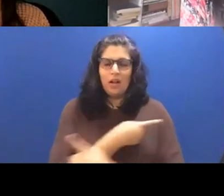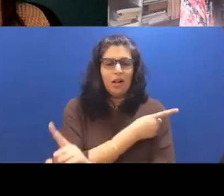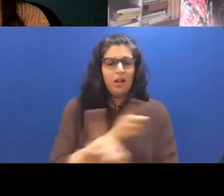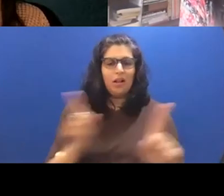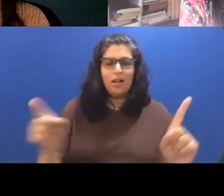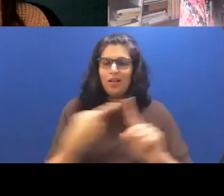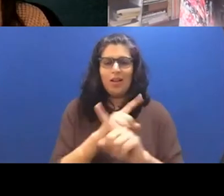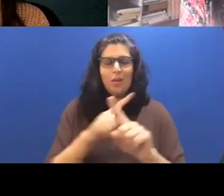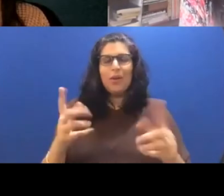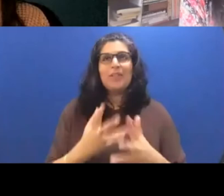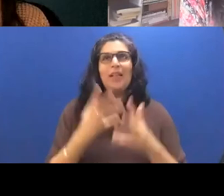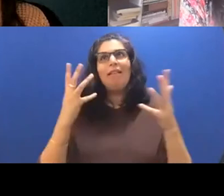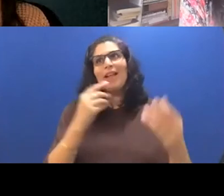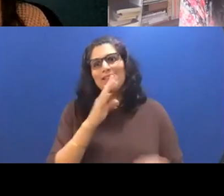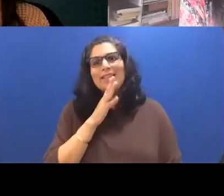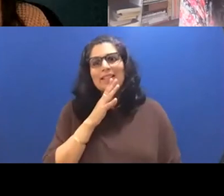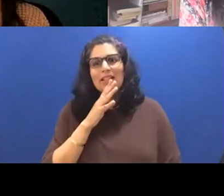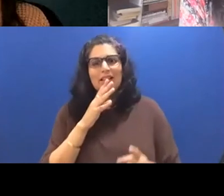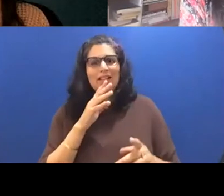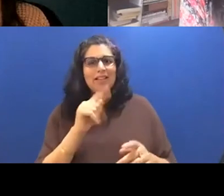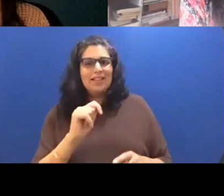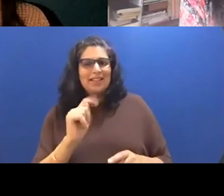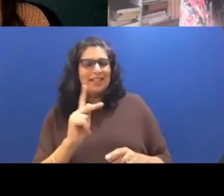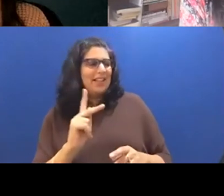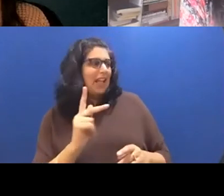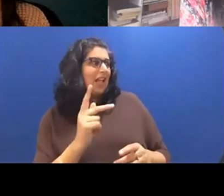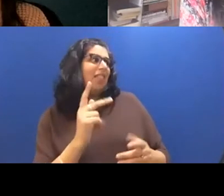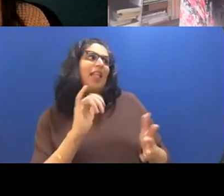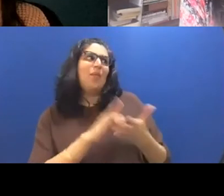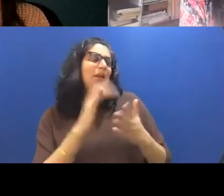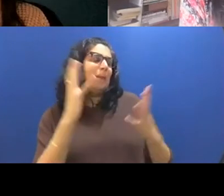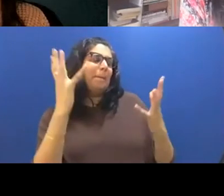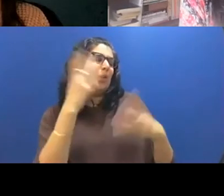Unknown Speaker That was a beautiful answer. I hope anyone